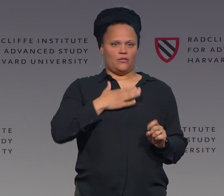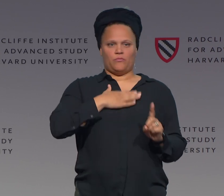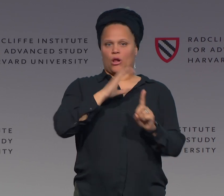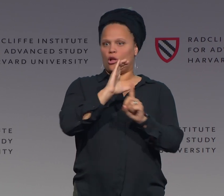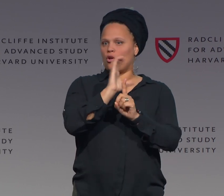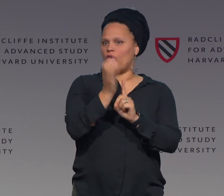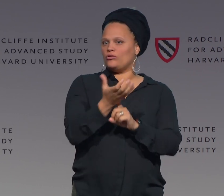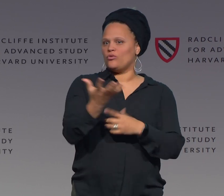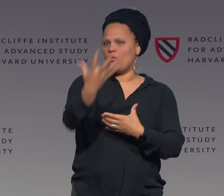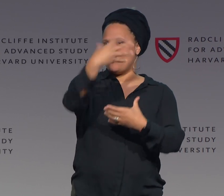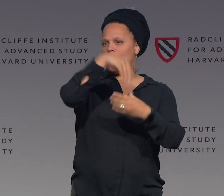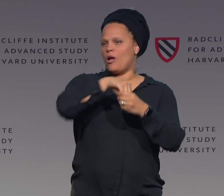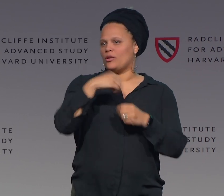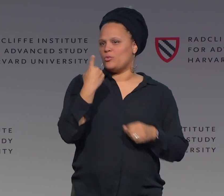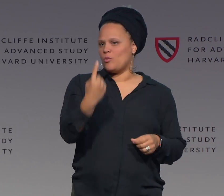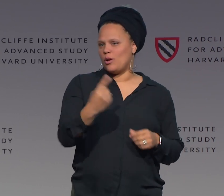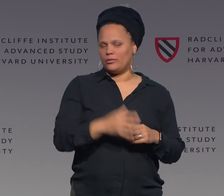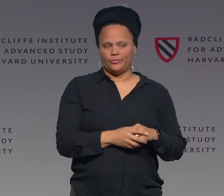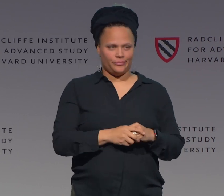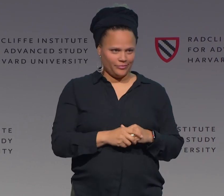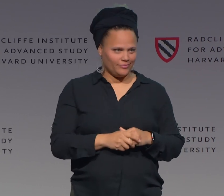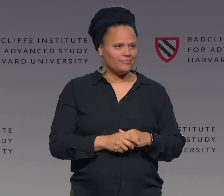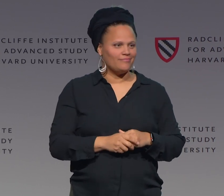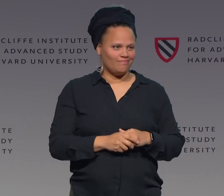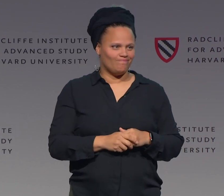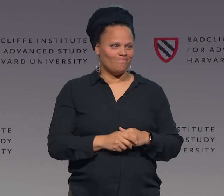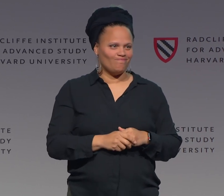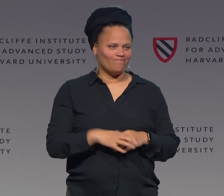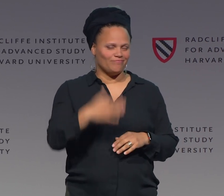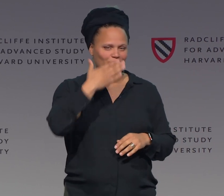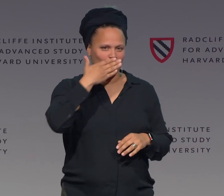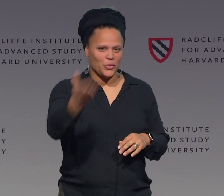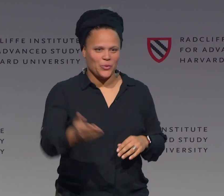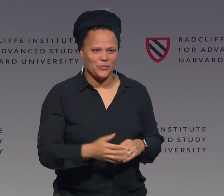system, my culture, all in one. Thank you.